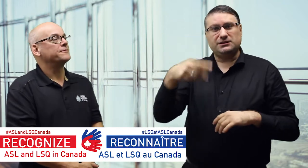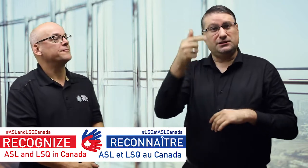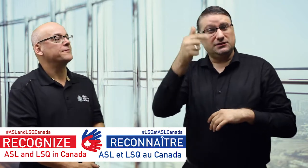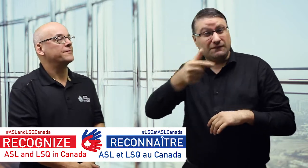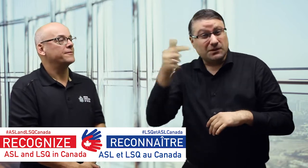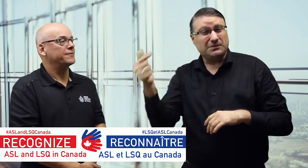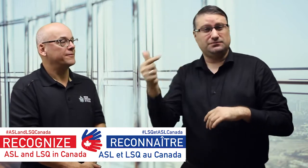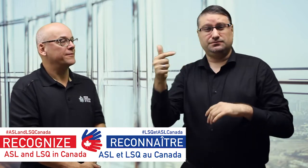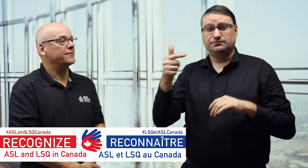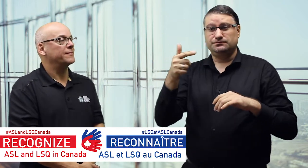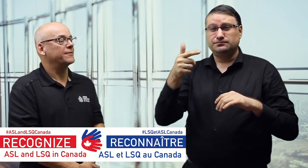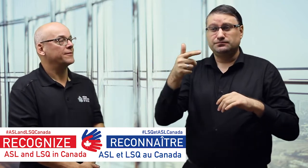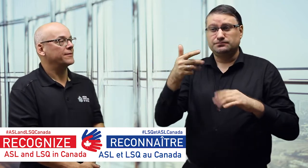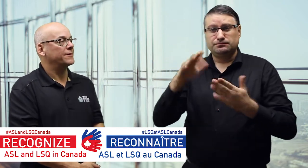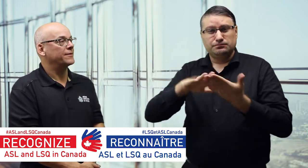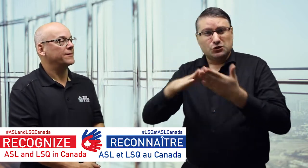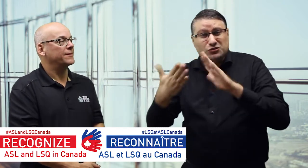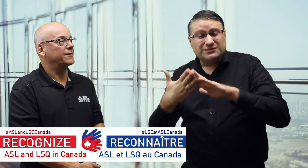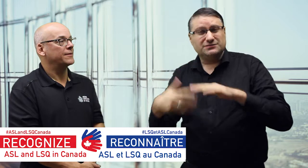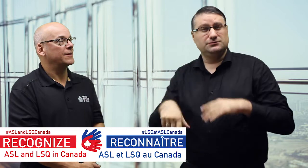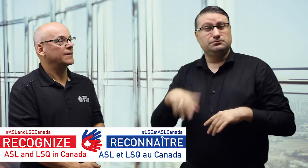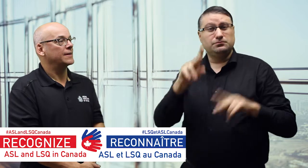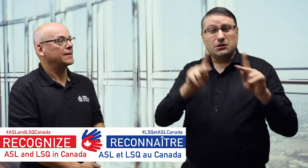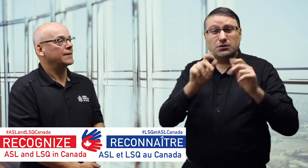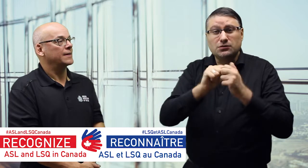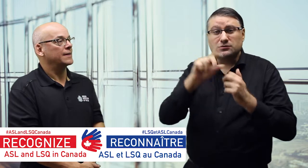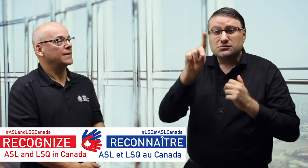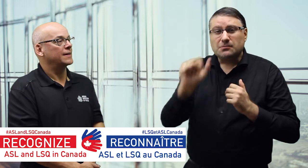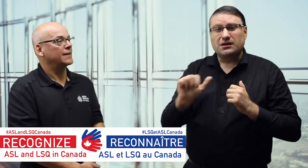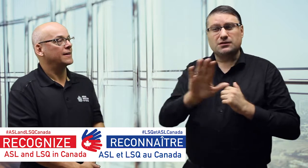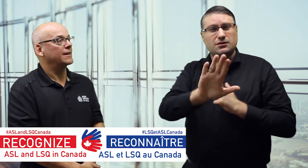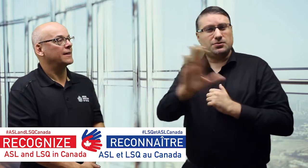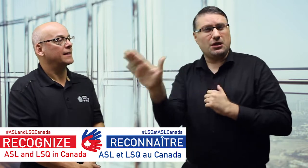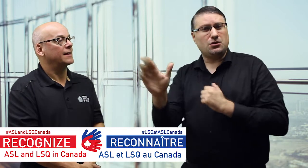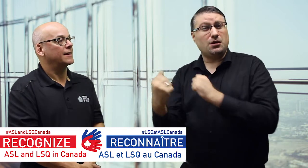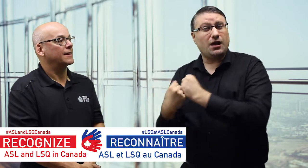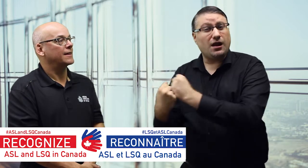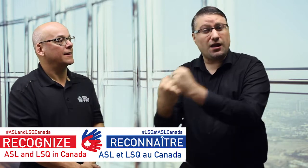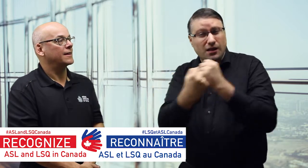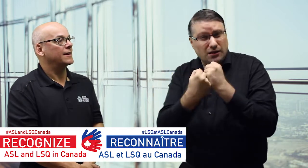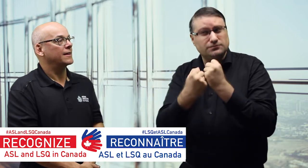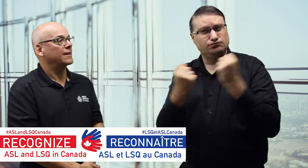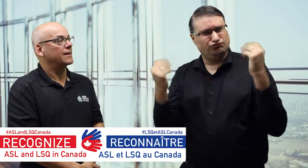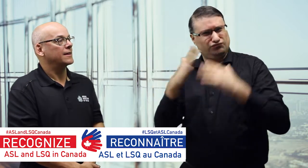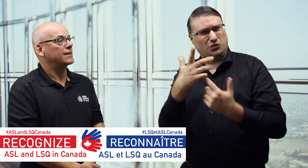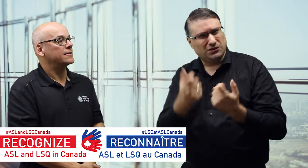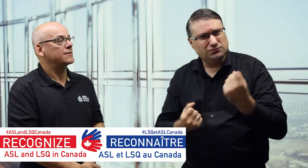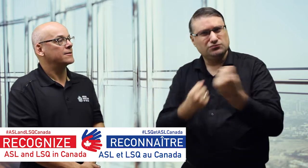the Canadian government, communities, and people with disabilities for their support for the